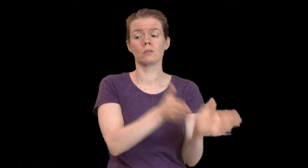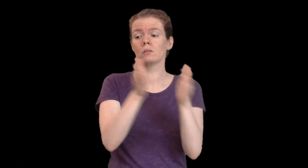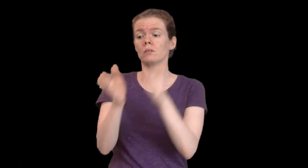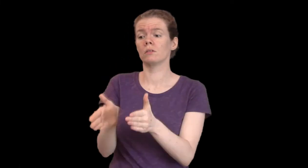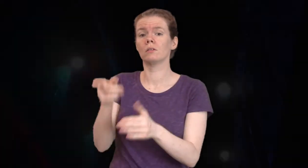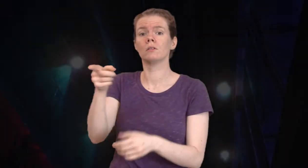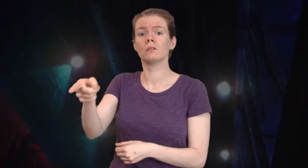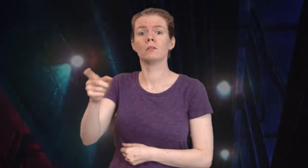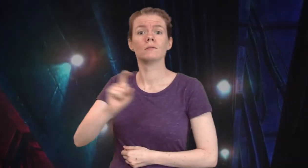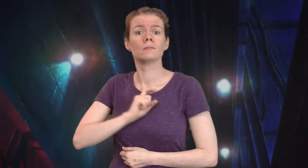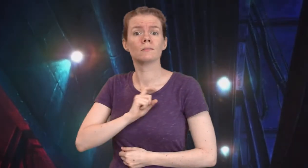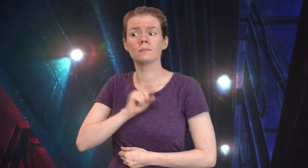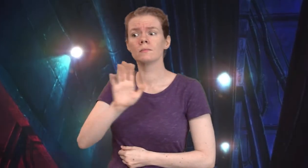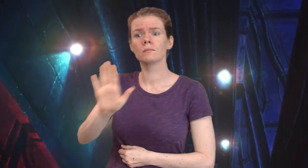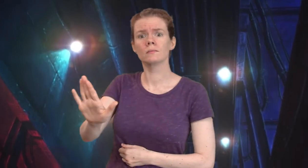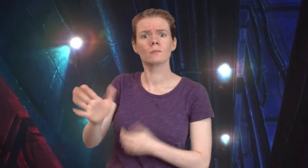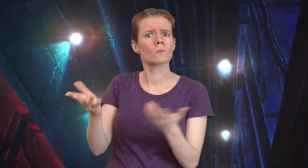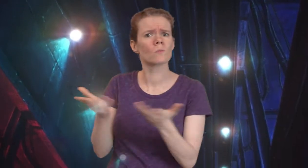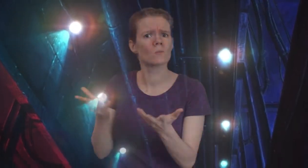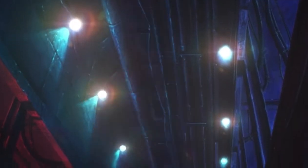Now, what is Patema's world like?